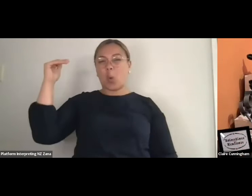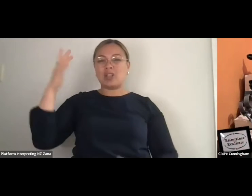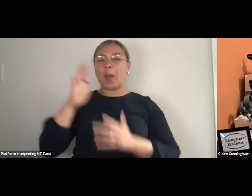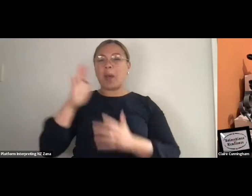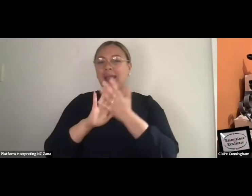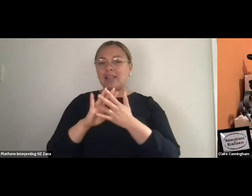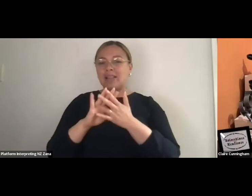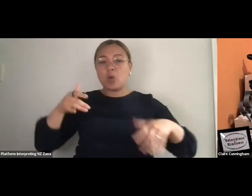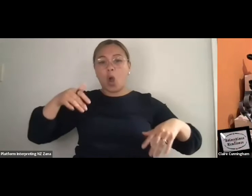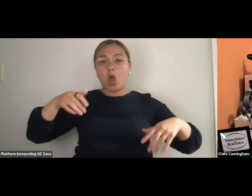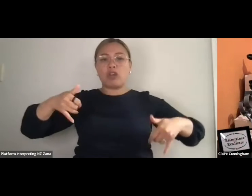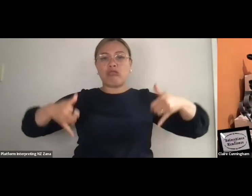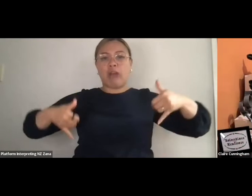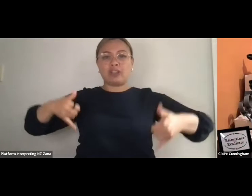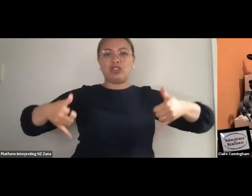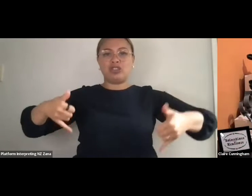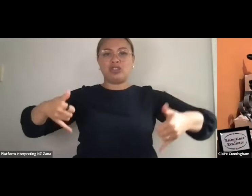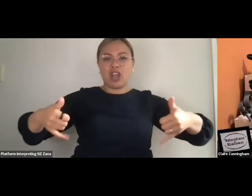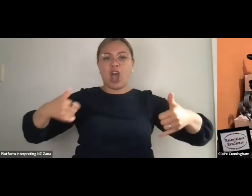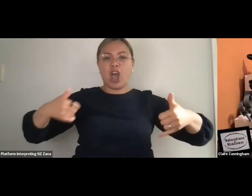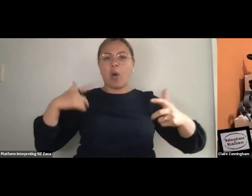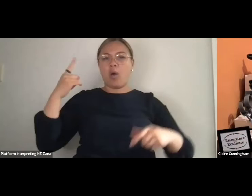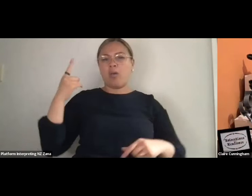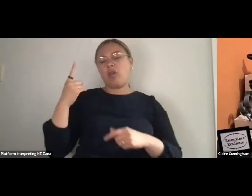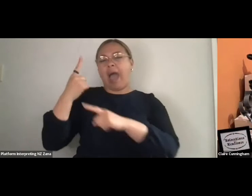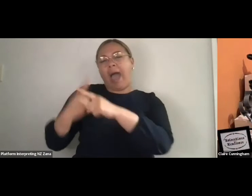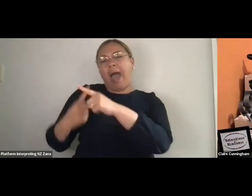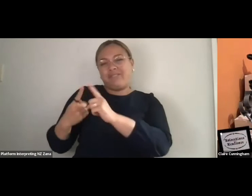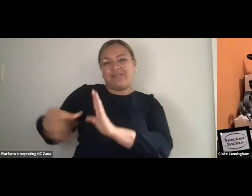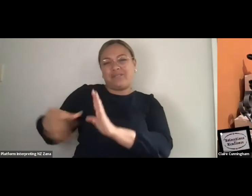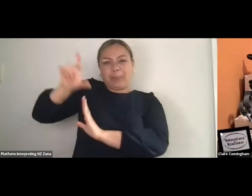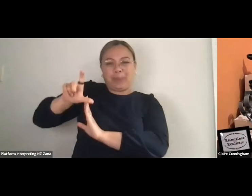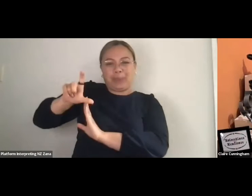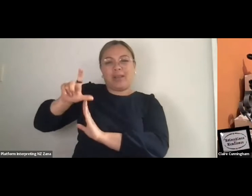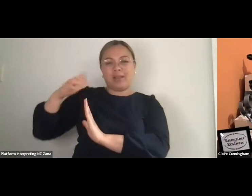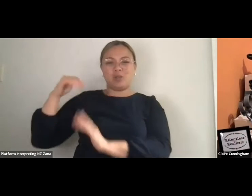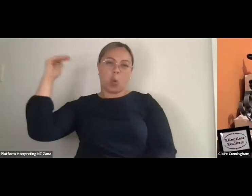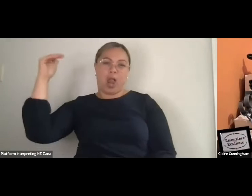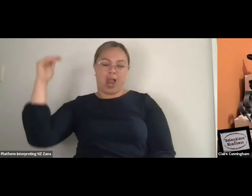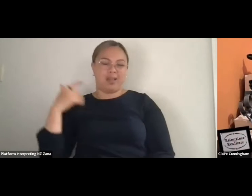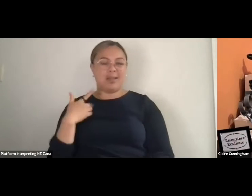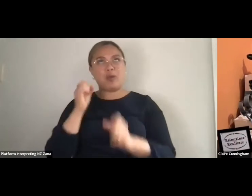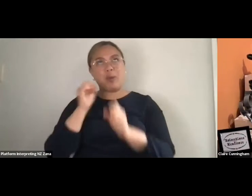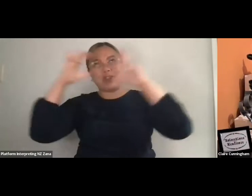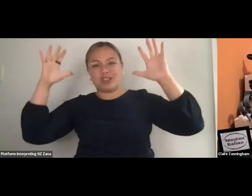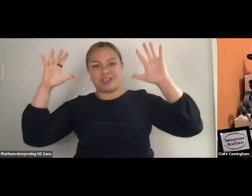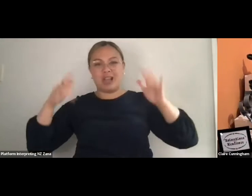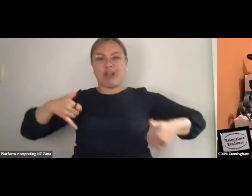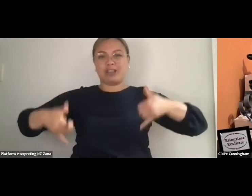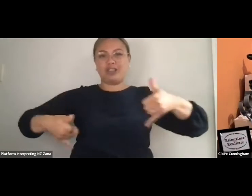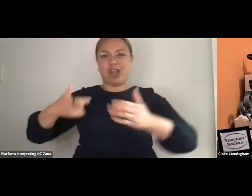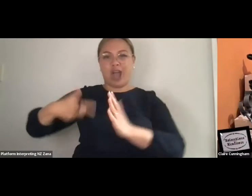is how I also like to think of that. I have very dark brown hair with a lot of grey, now,